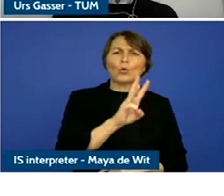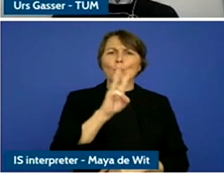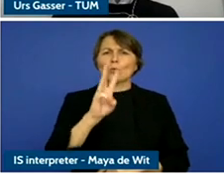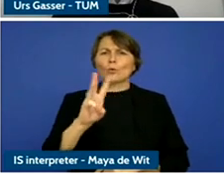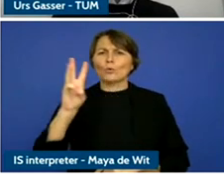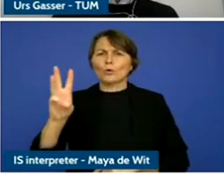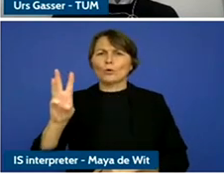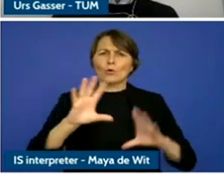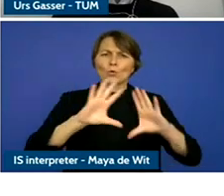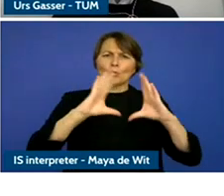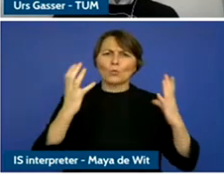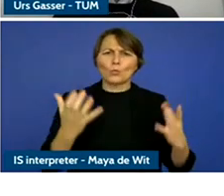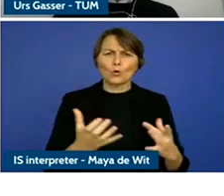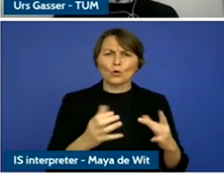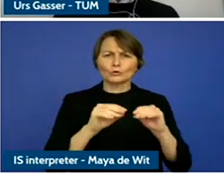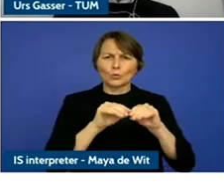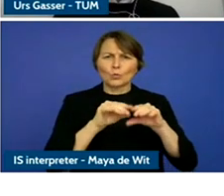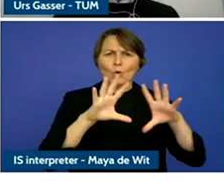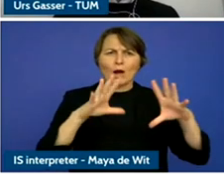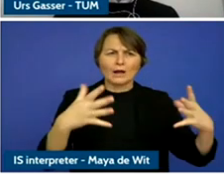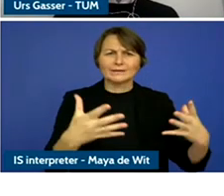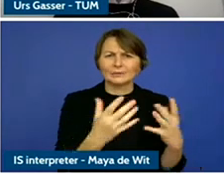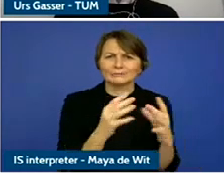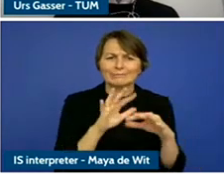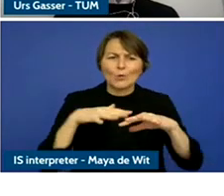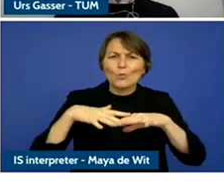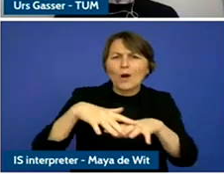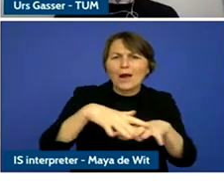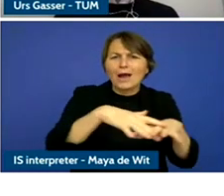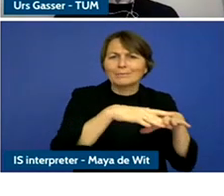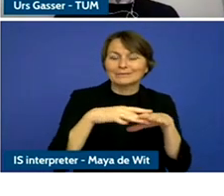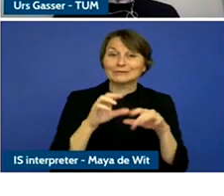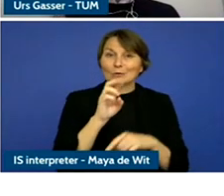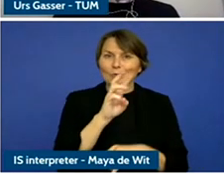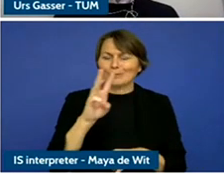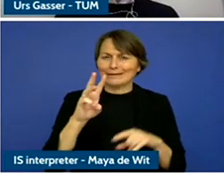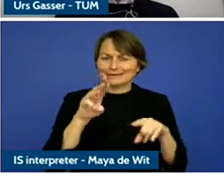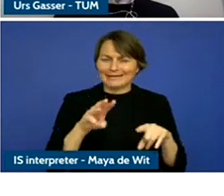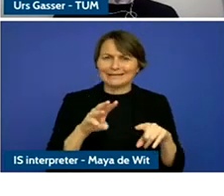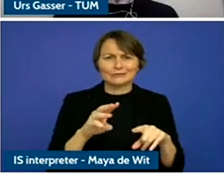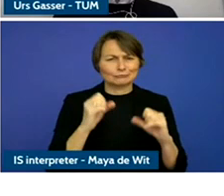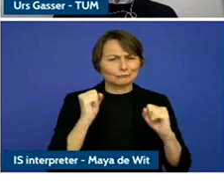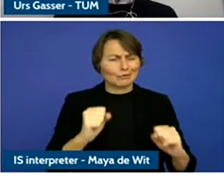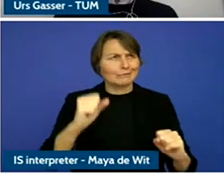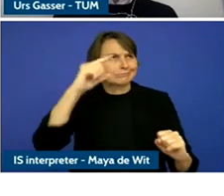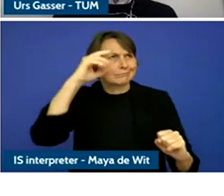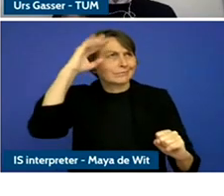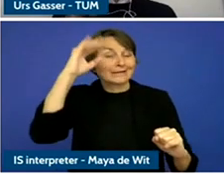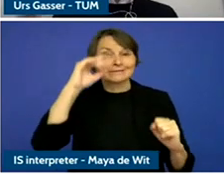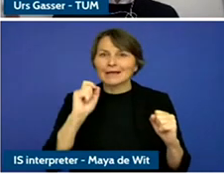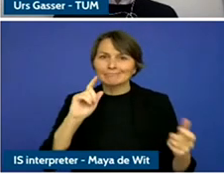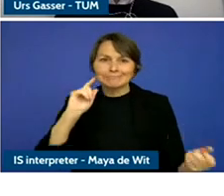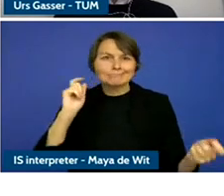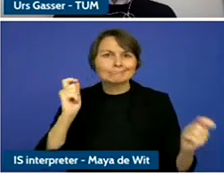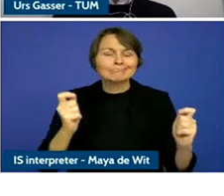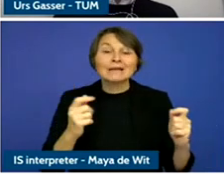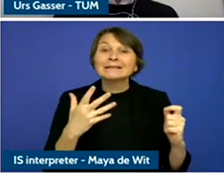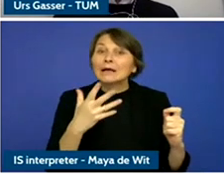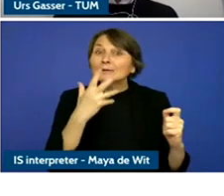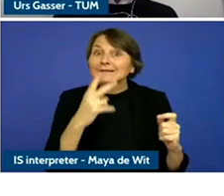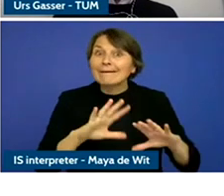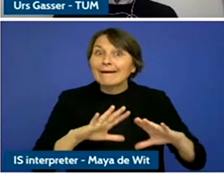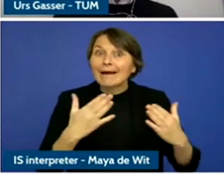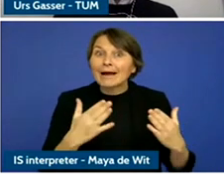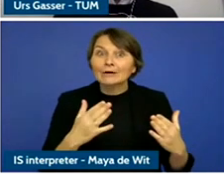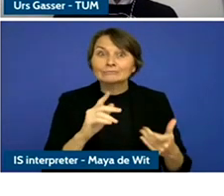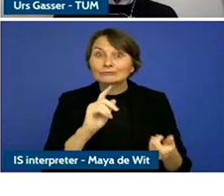And today, of course, much of the usage is dominated by the appearance and at